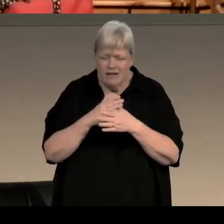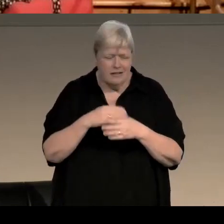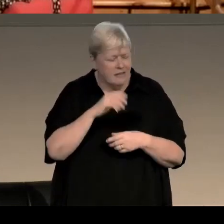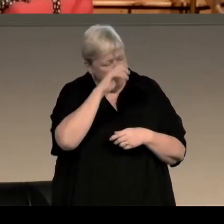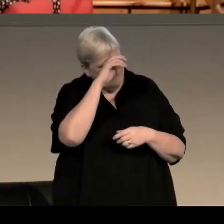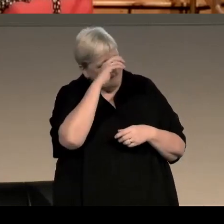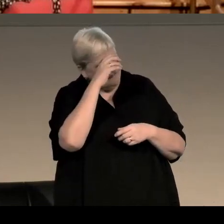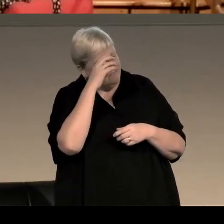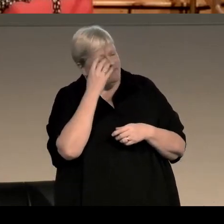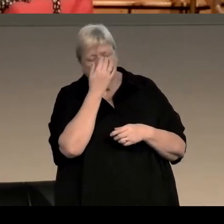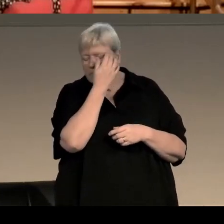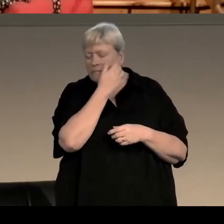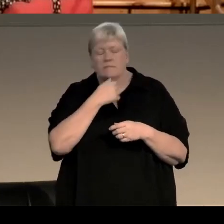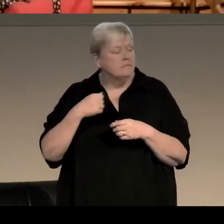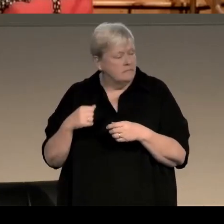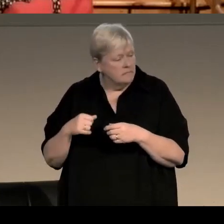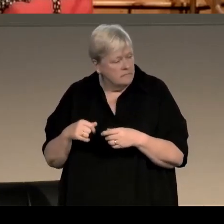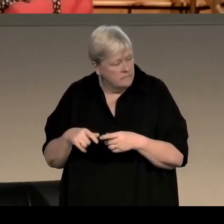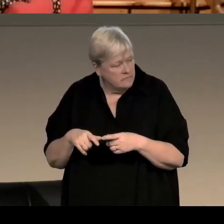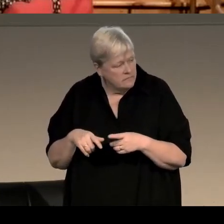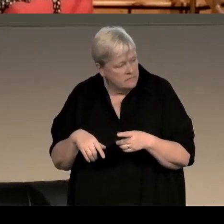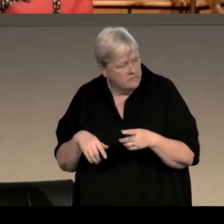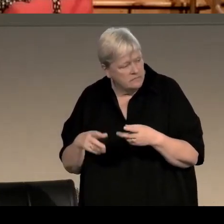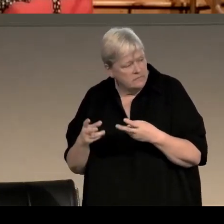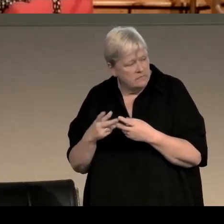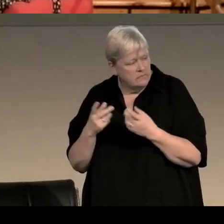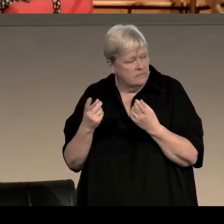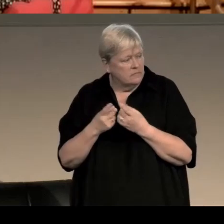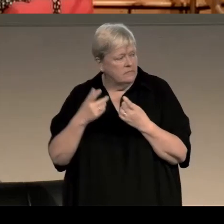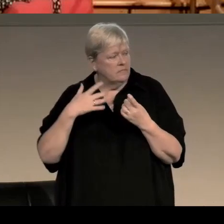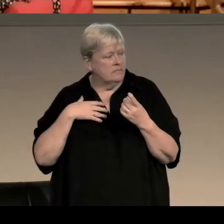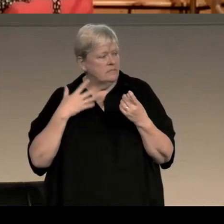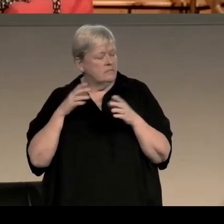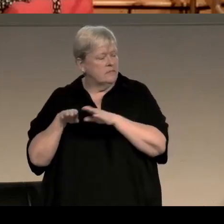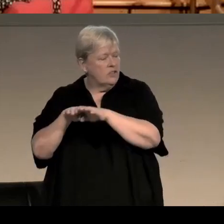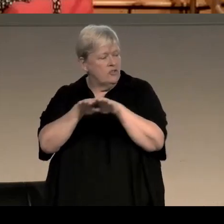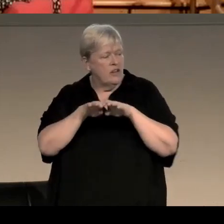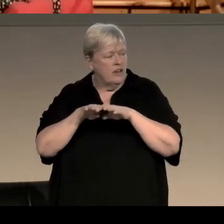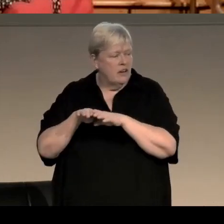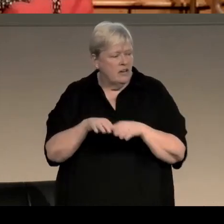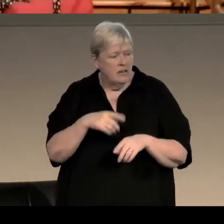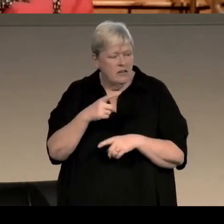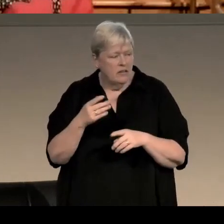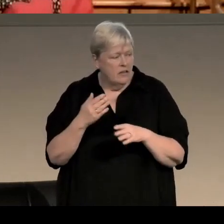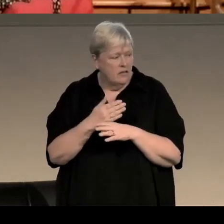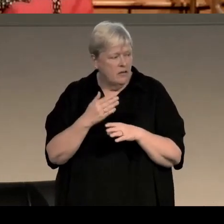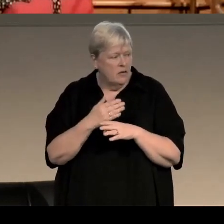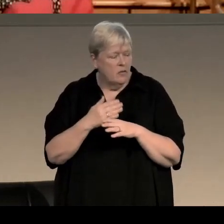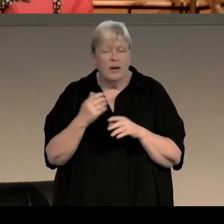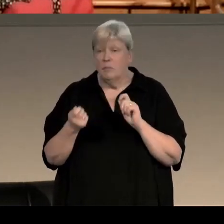Brill, the other sort of thing I wanted to ask about the ouvre in general is you've had quite a bit of your work adapted for the screen over the years,